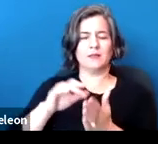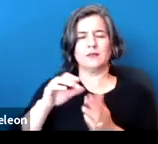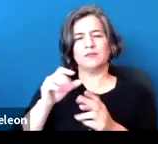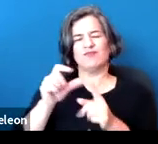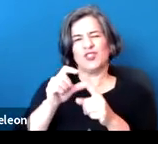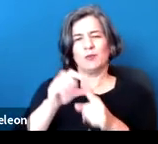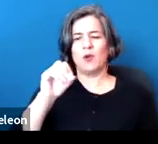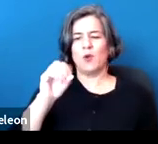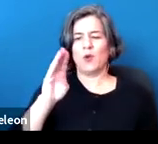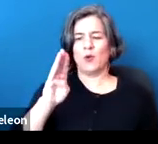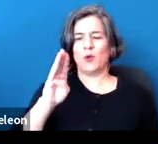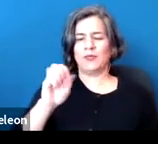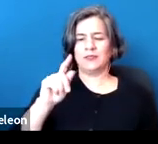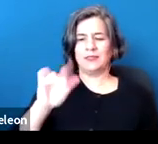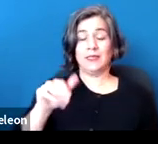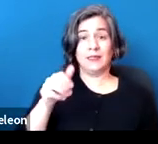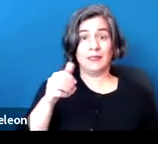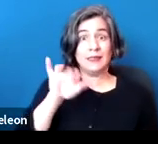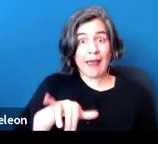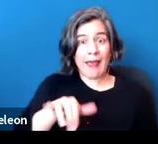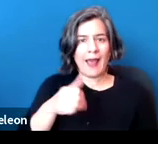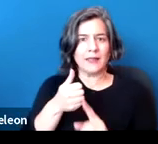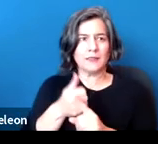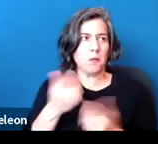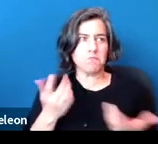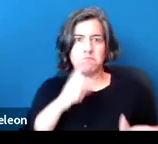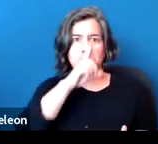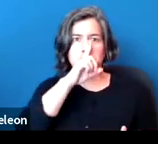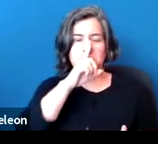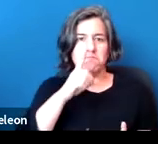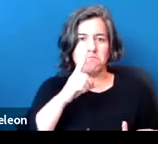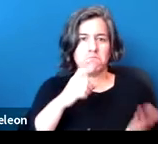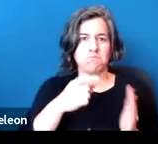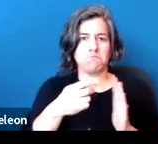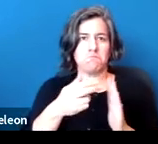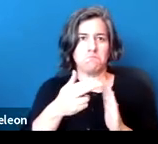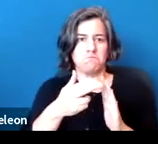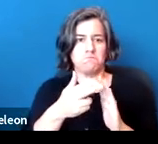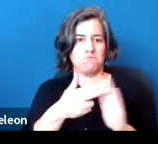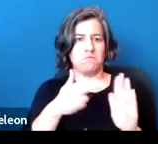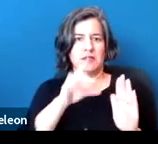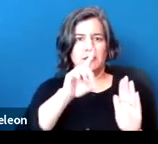by themselves do not have a disability unless, again,